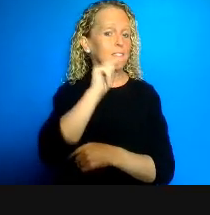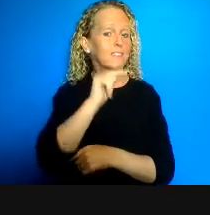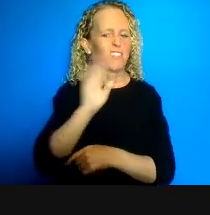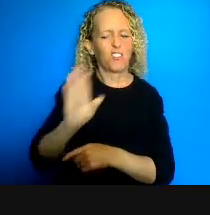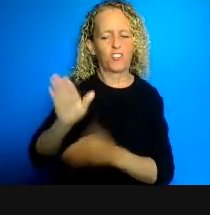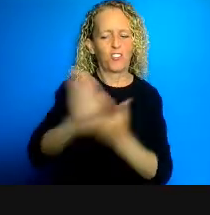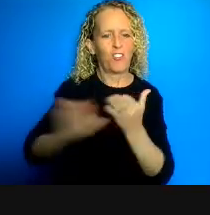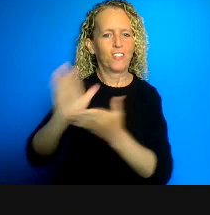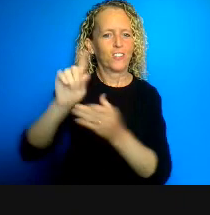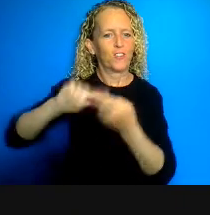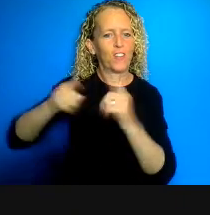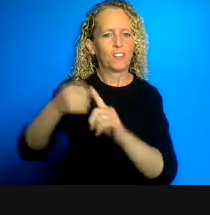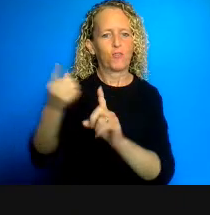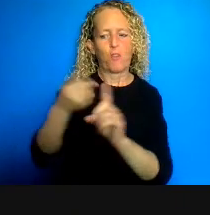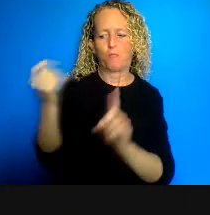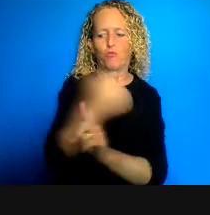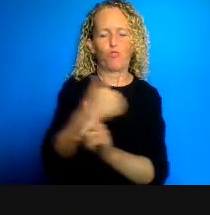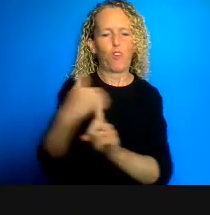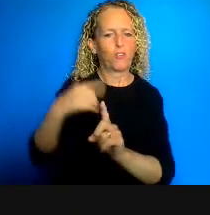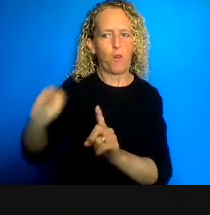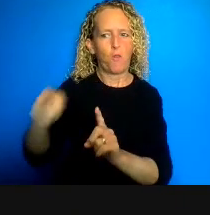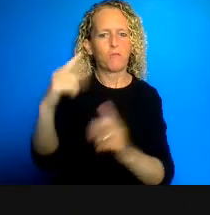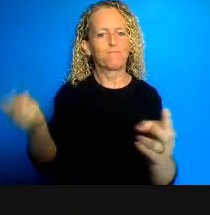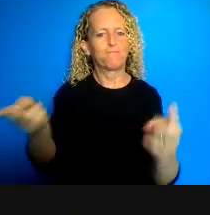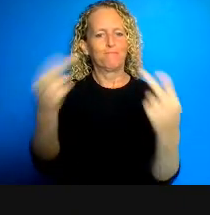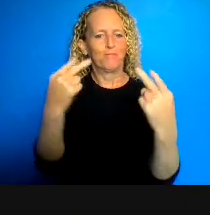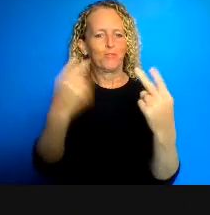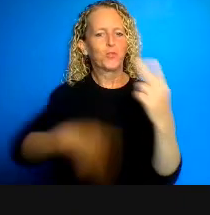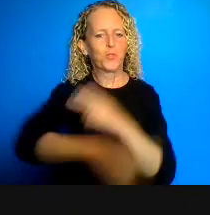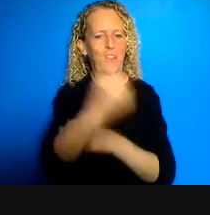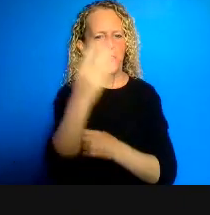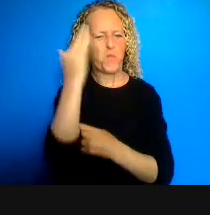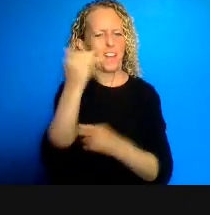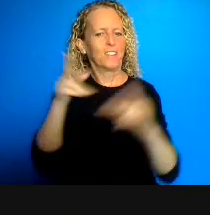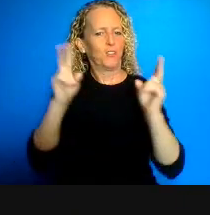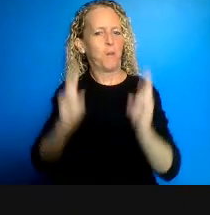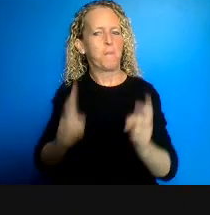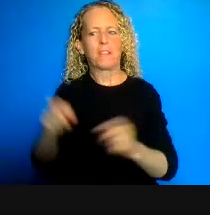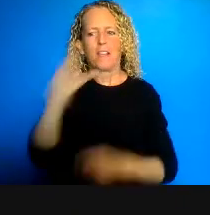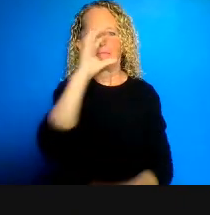because of the topic for today's session so please grab your favorite cup of tea